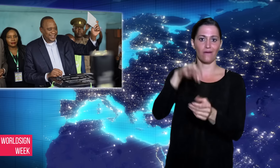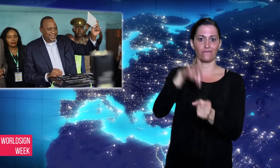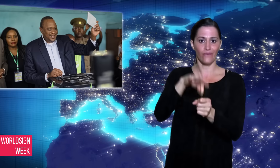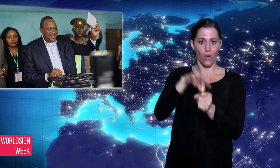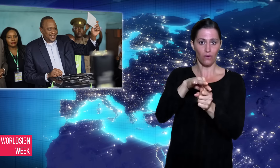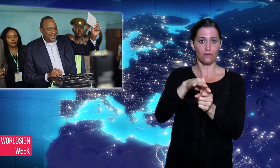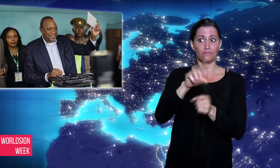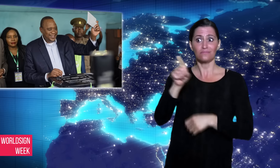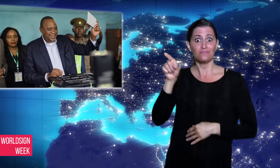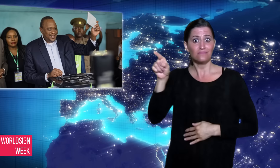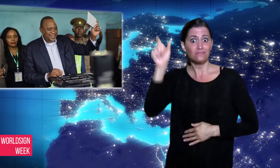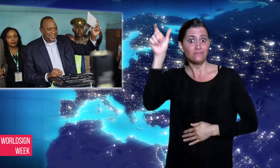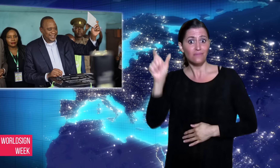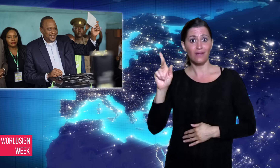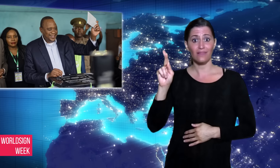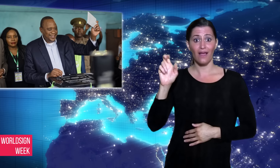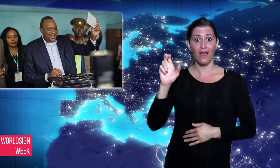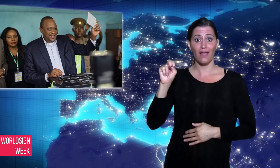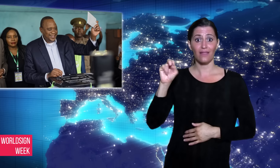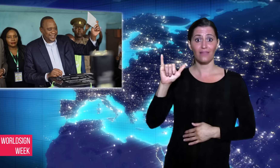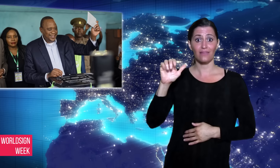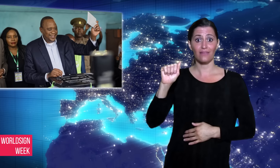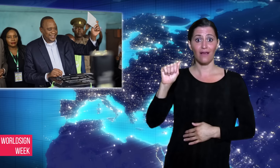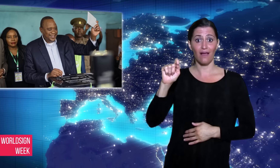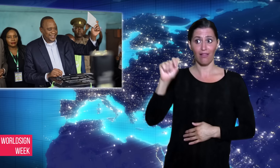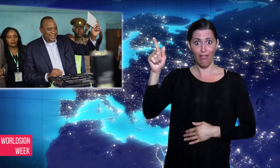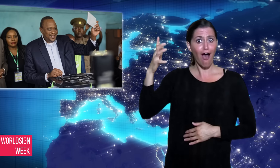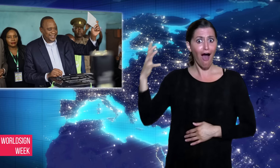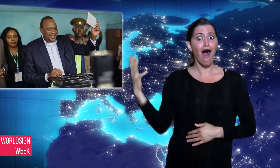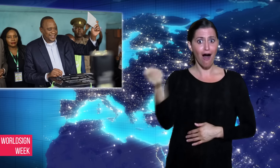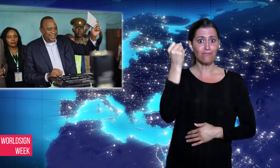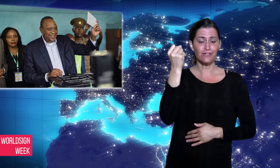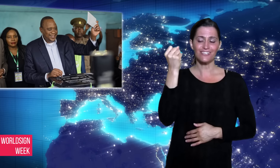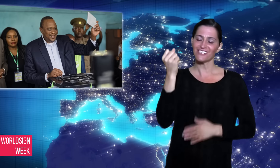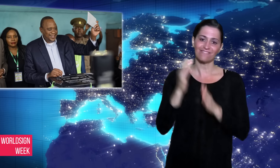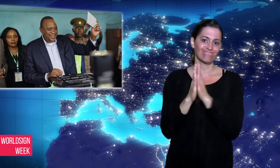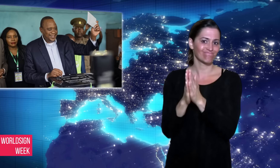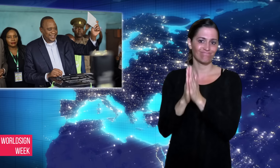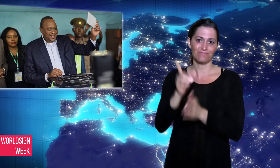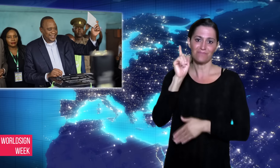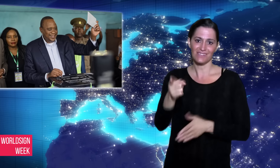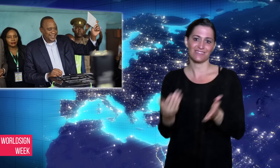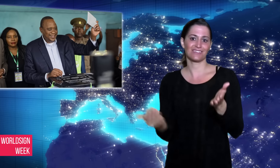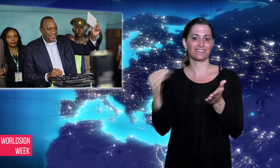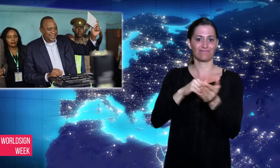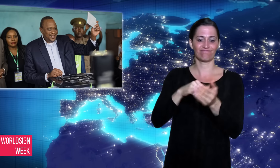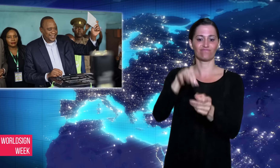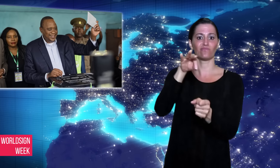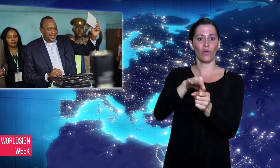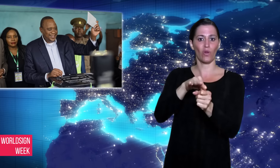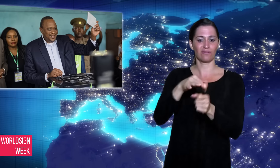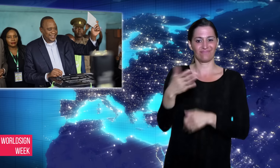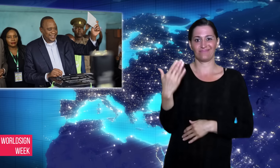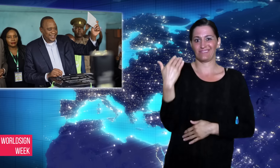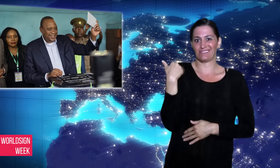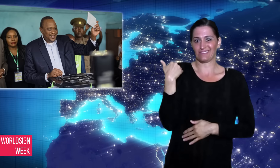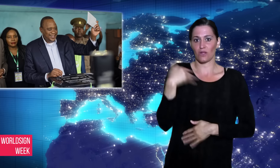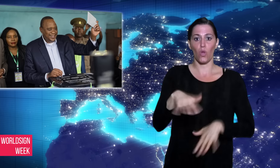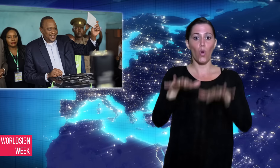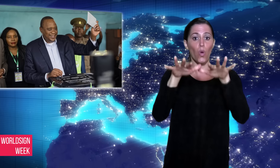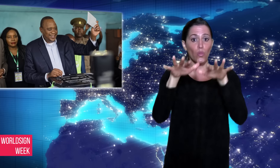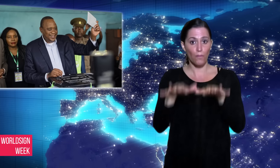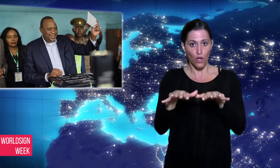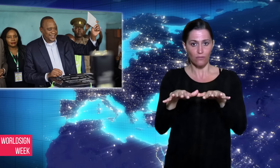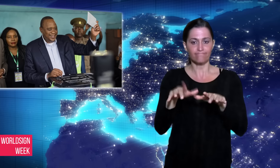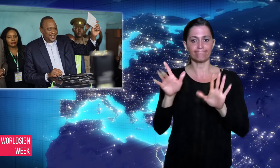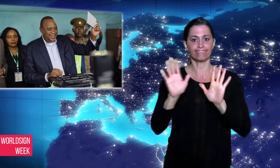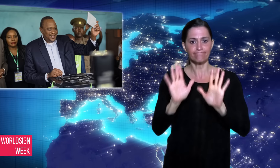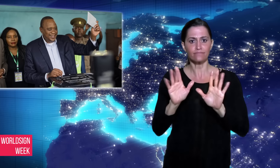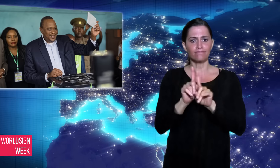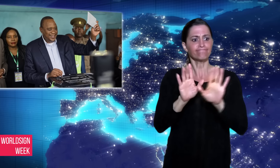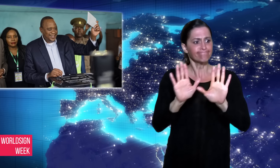of the electoral process has been